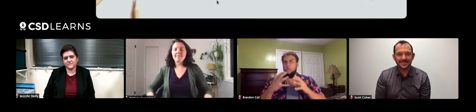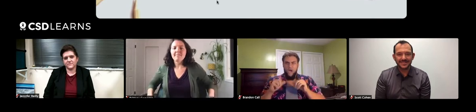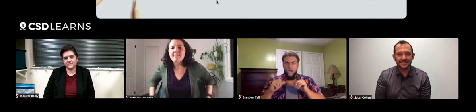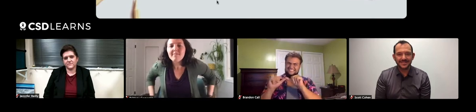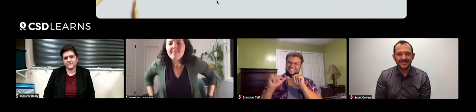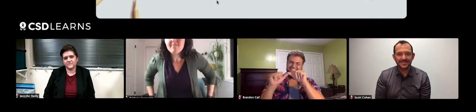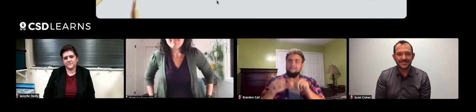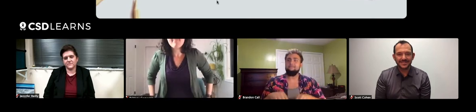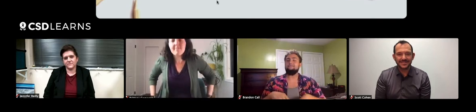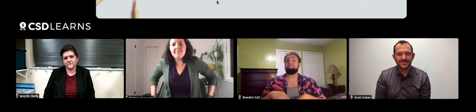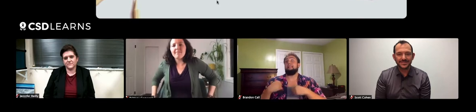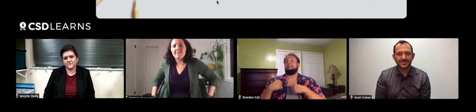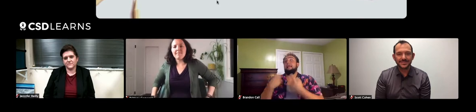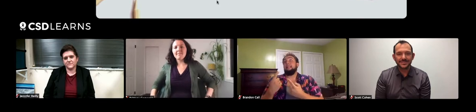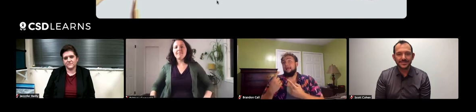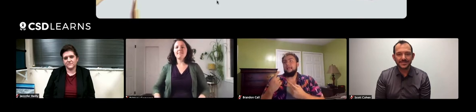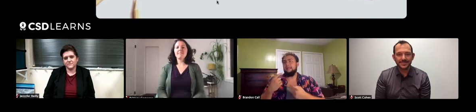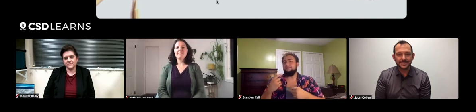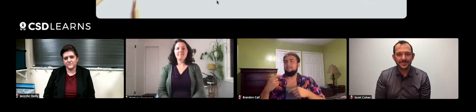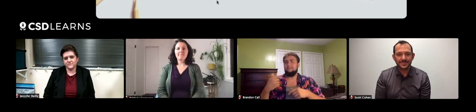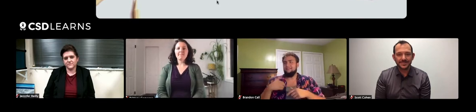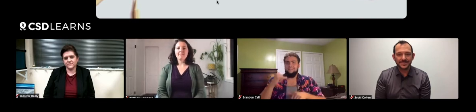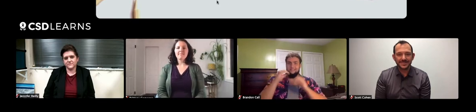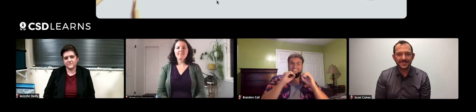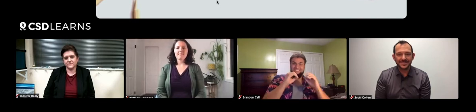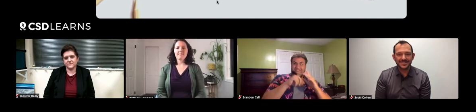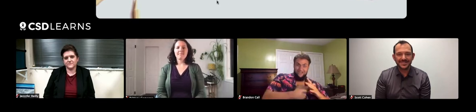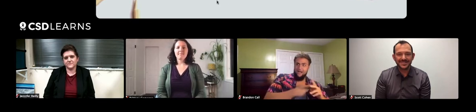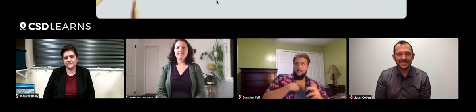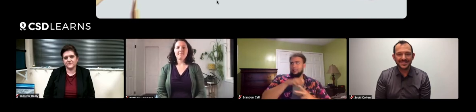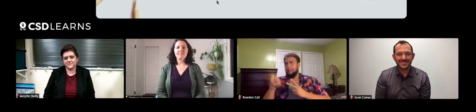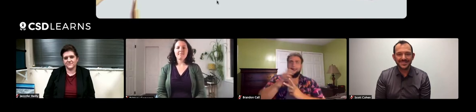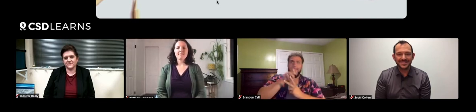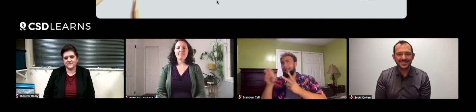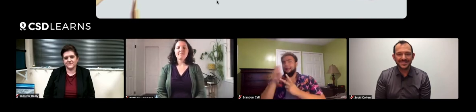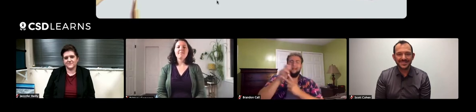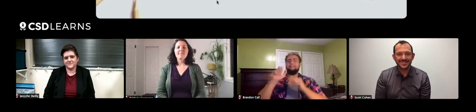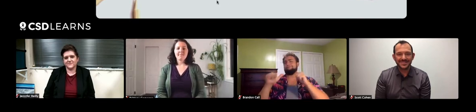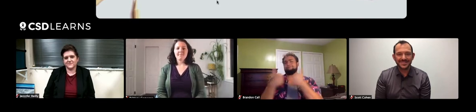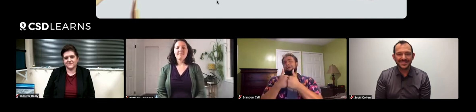I wanted to keep that going. Lately, it can be challenging working on the videos for "Wild Saga" as well as my teaching career,